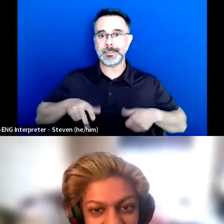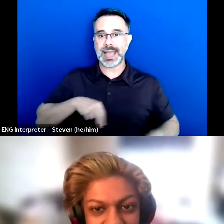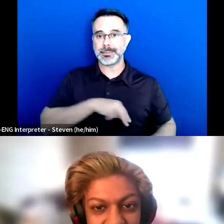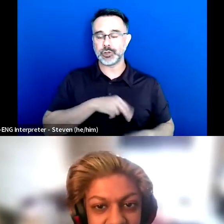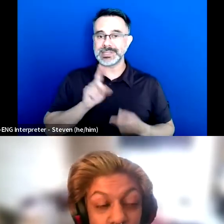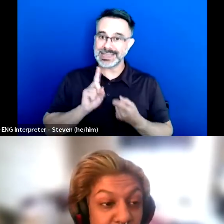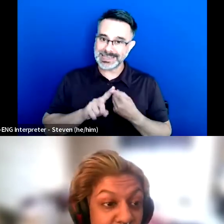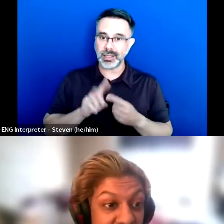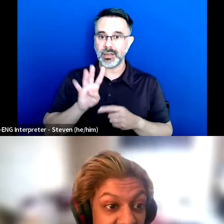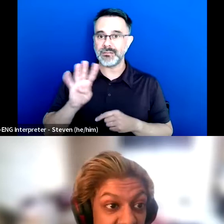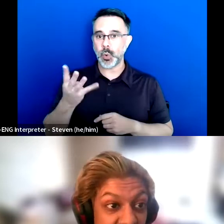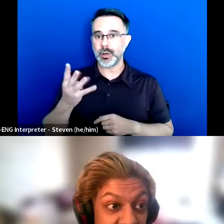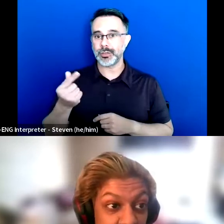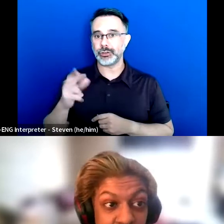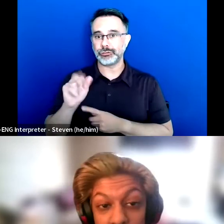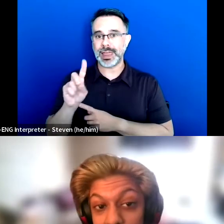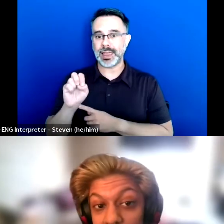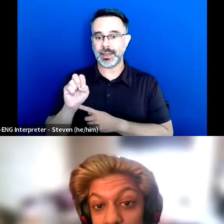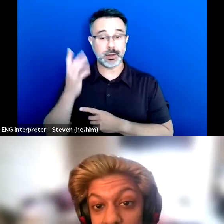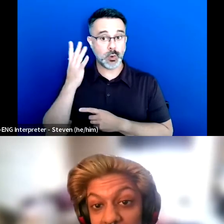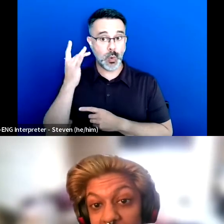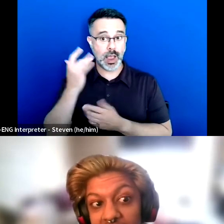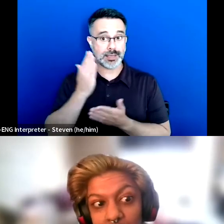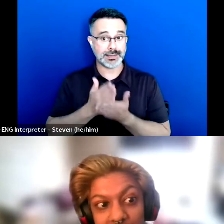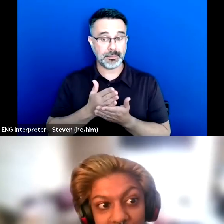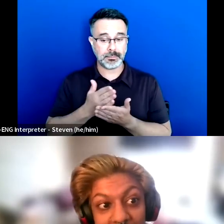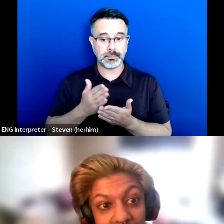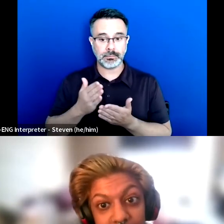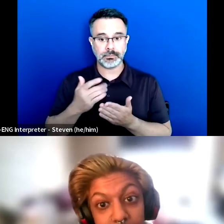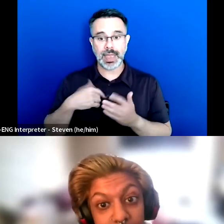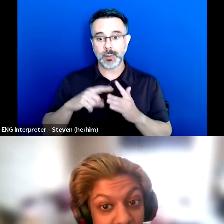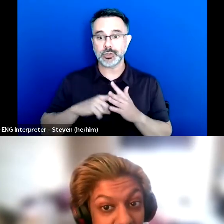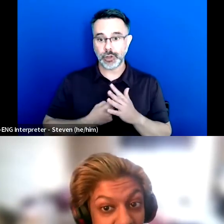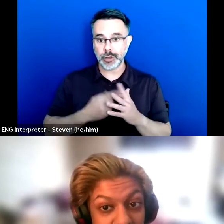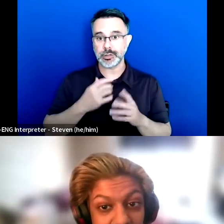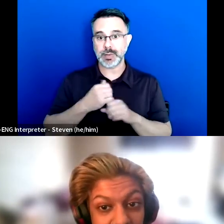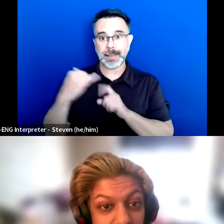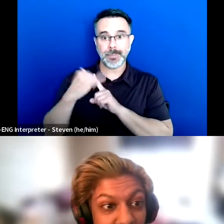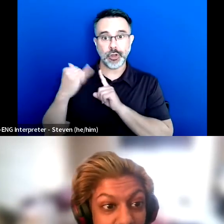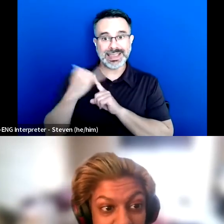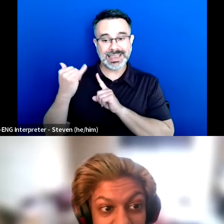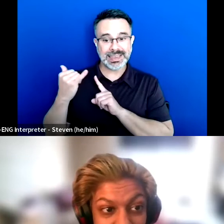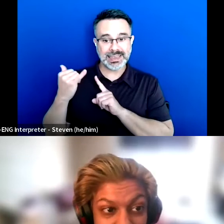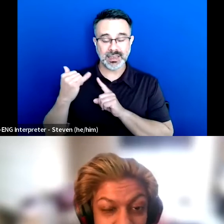And the only reason I ended up stopping was because I was starting to get bullied pretty regularly.